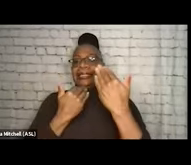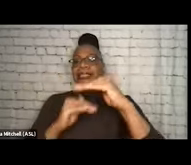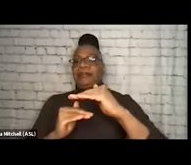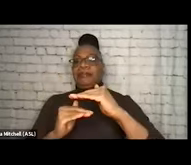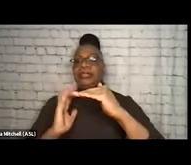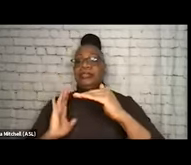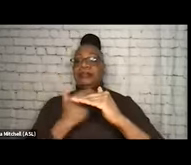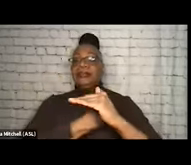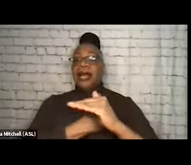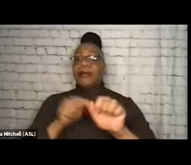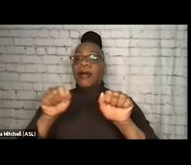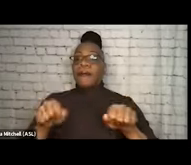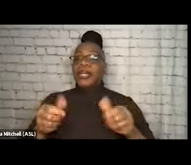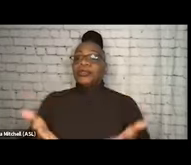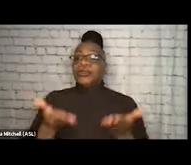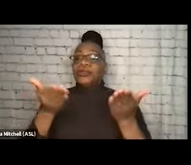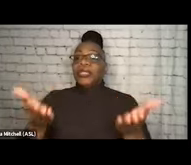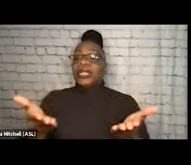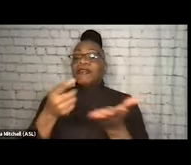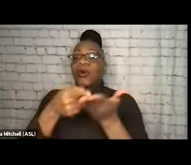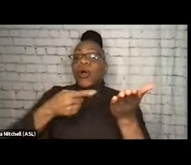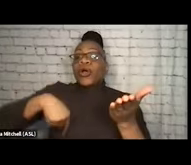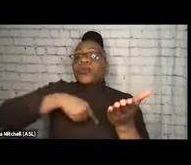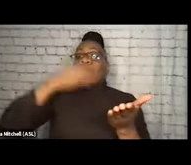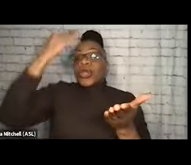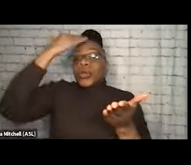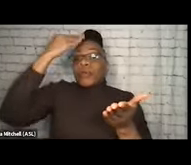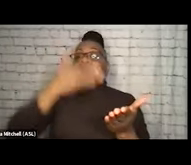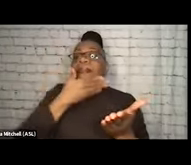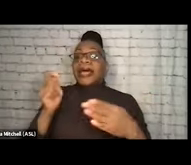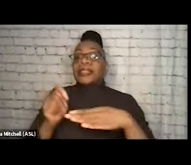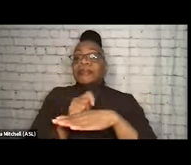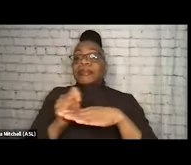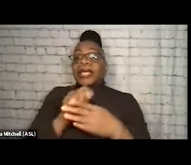to deliver what we know is best practice, specifically, No Wrong Door